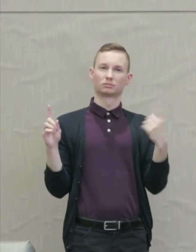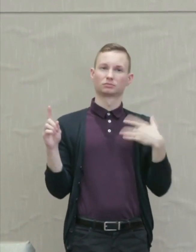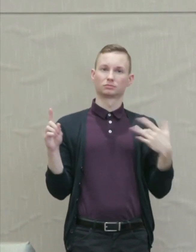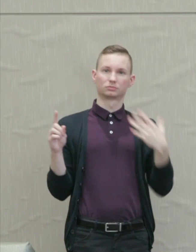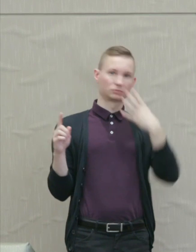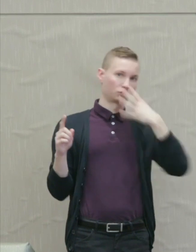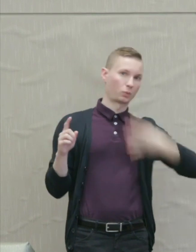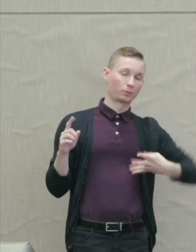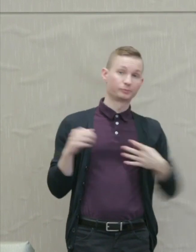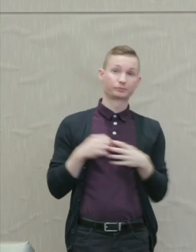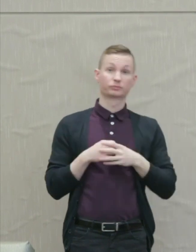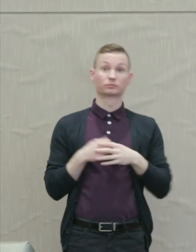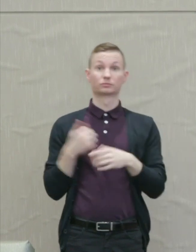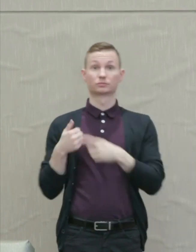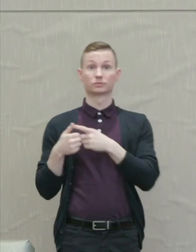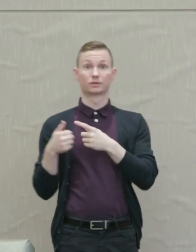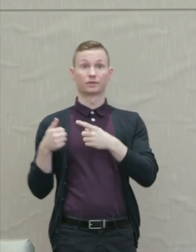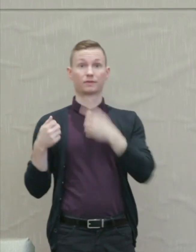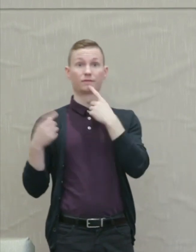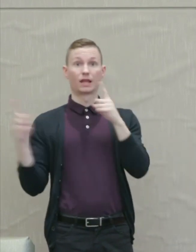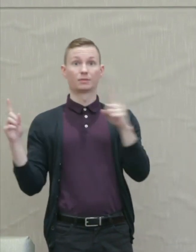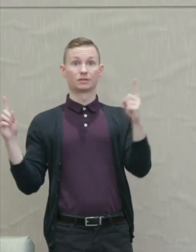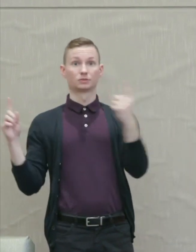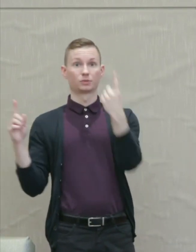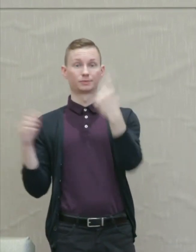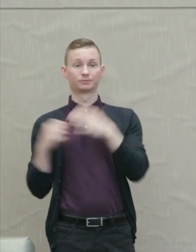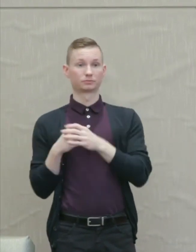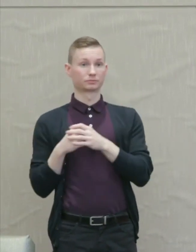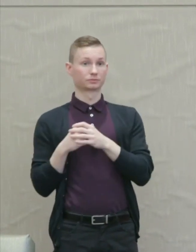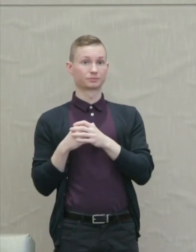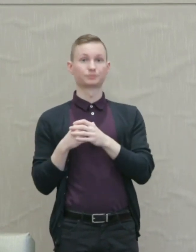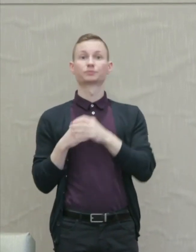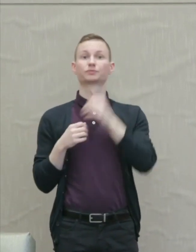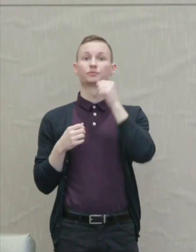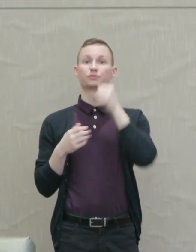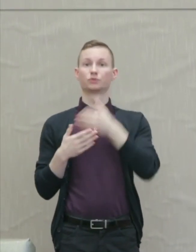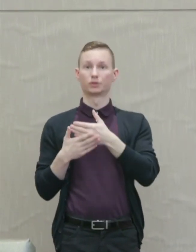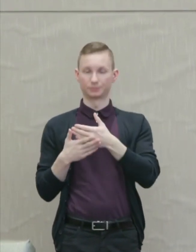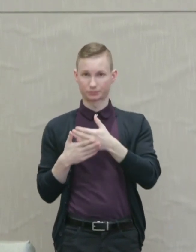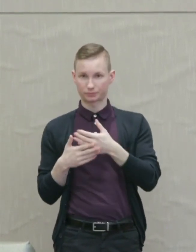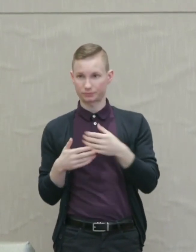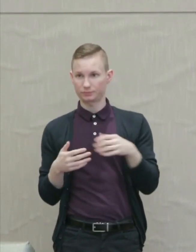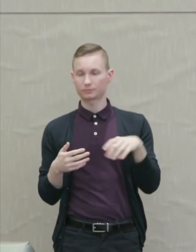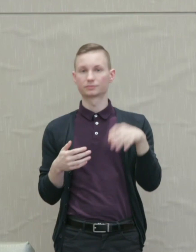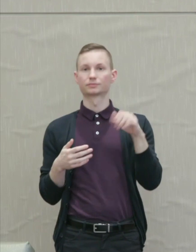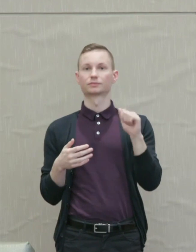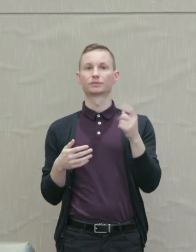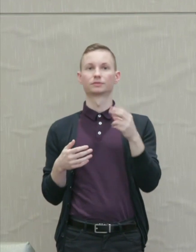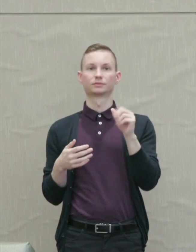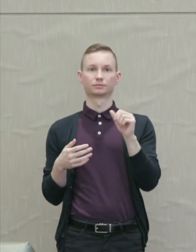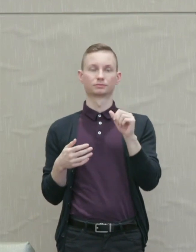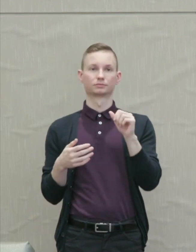Martha Nussbaum: In the famous transformation, the goddess Athena introduces legal institutions